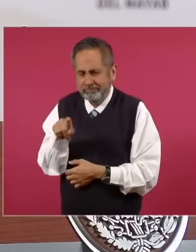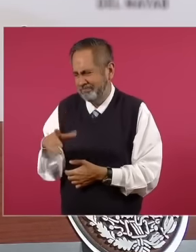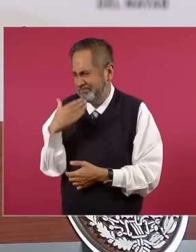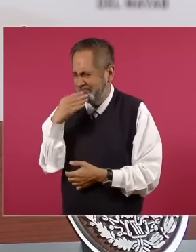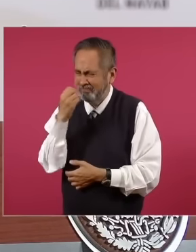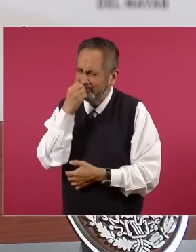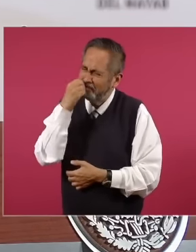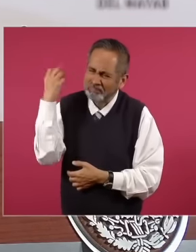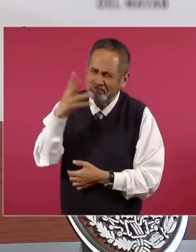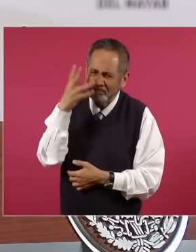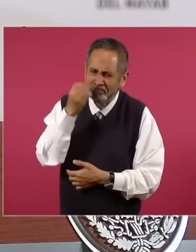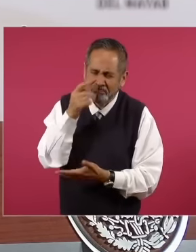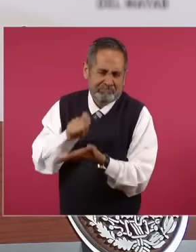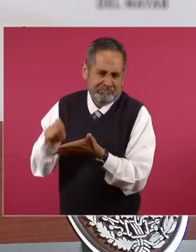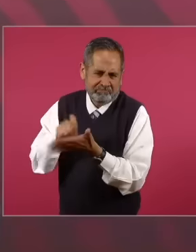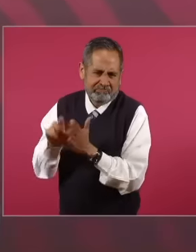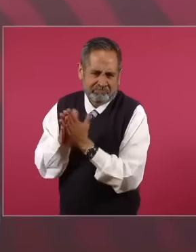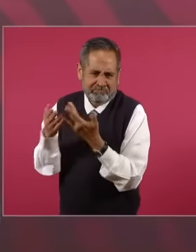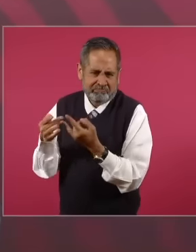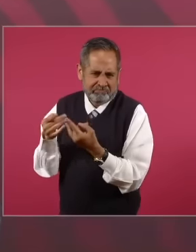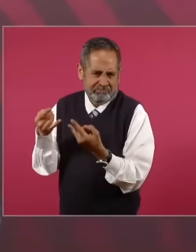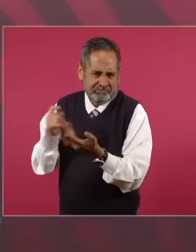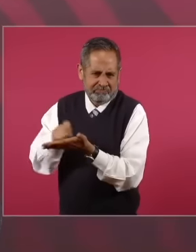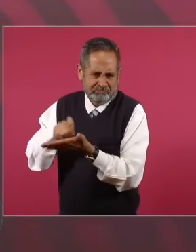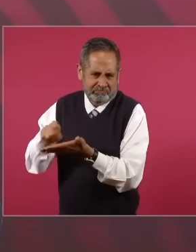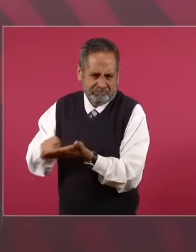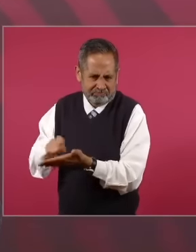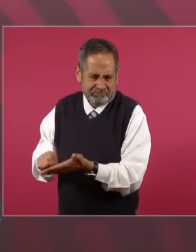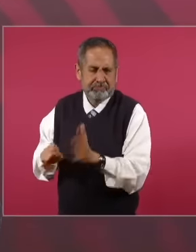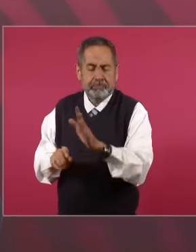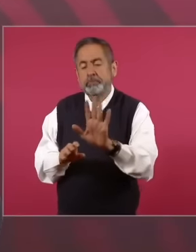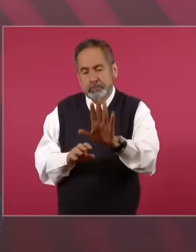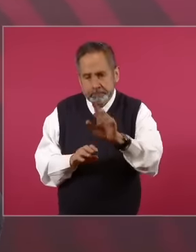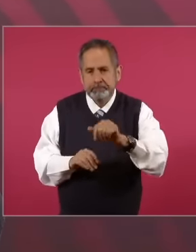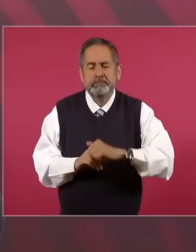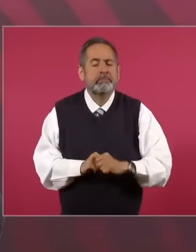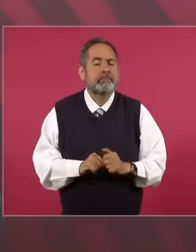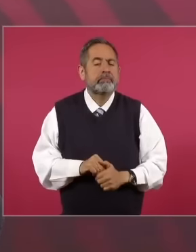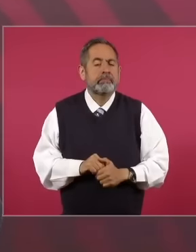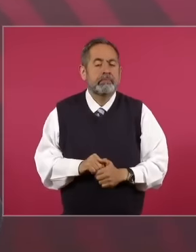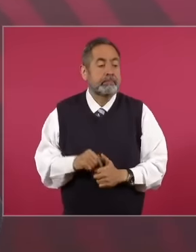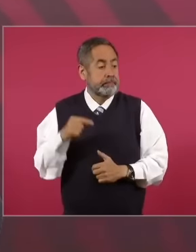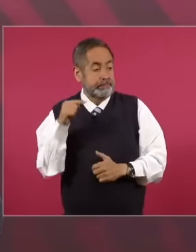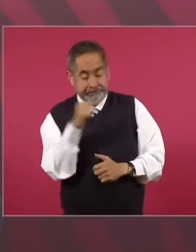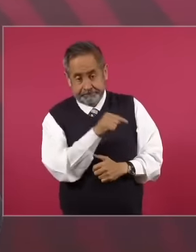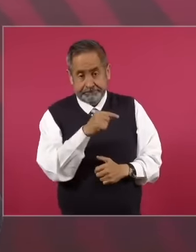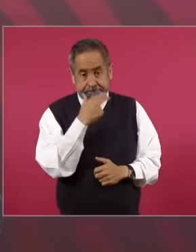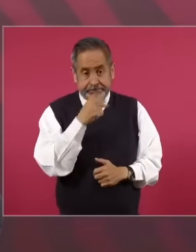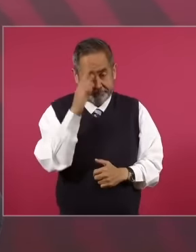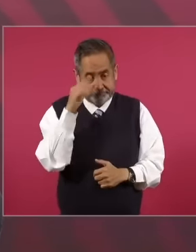and Well, this man